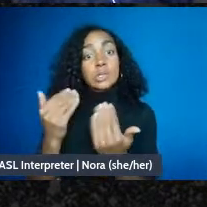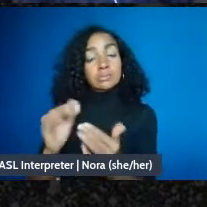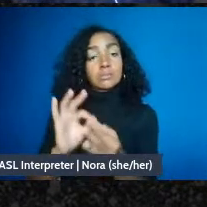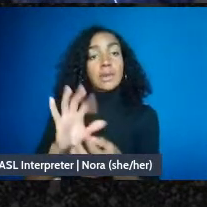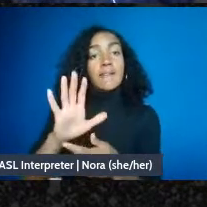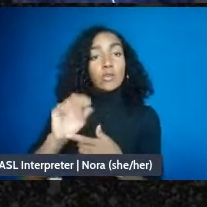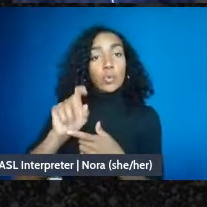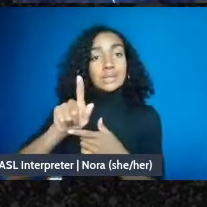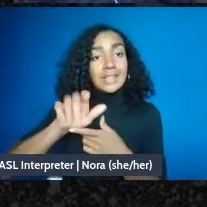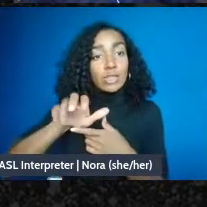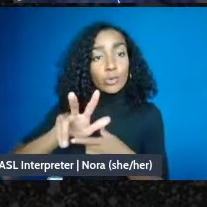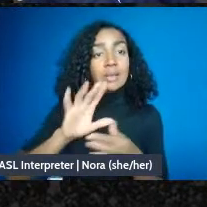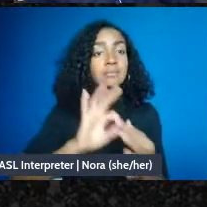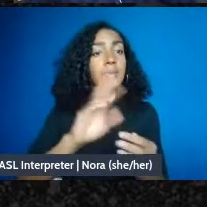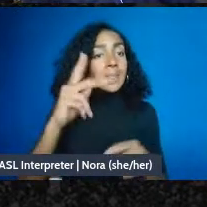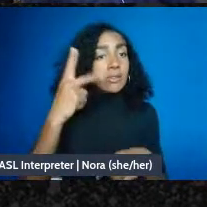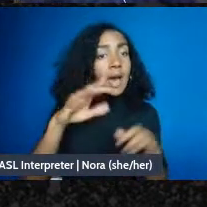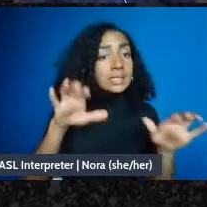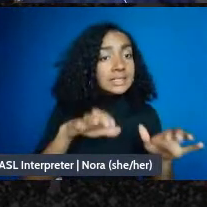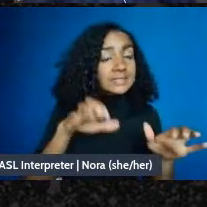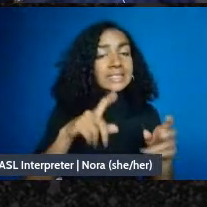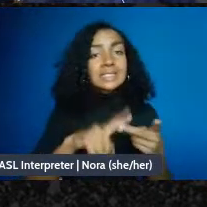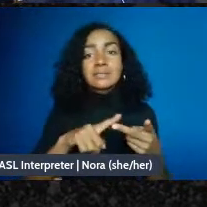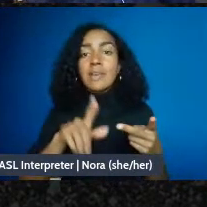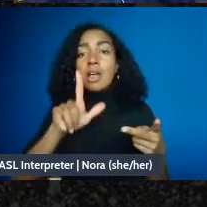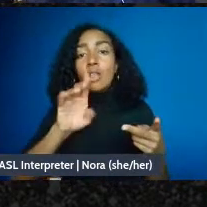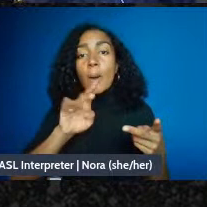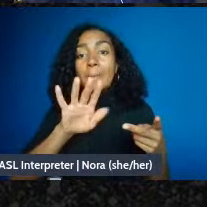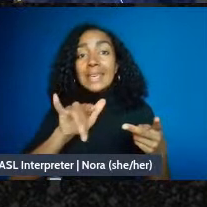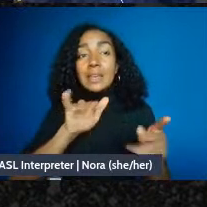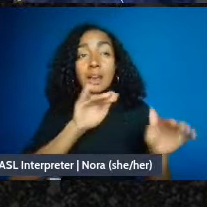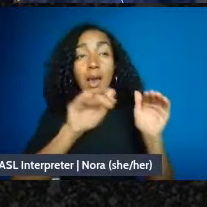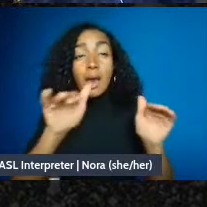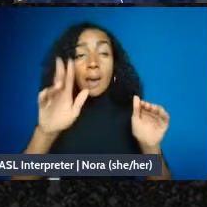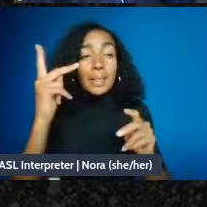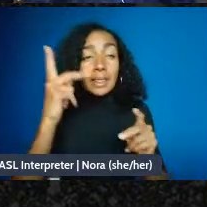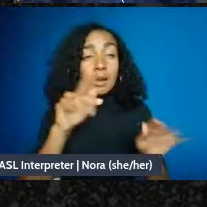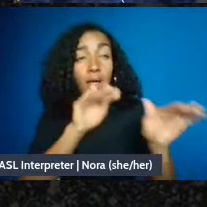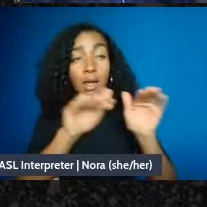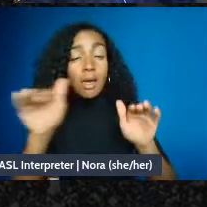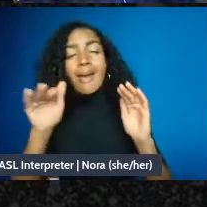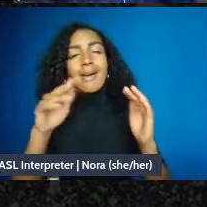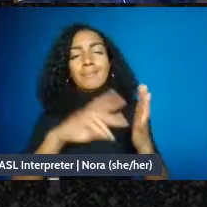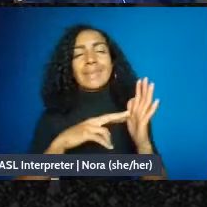activities and lobbying may be troubling, the application itself is time consuming,